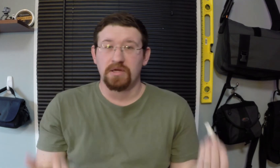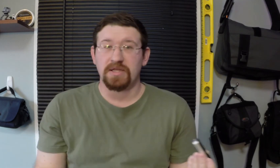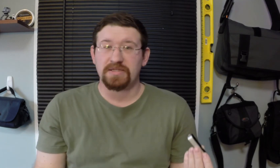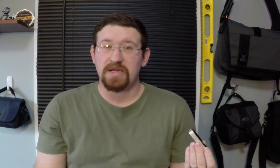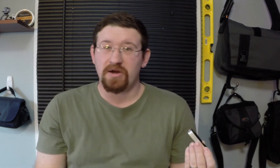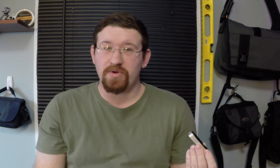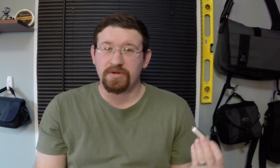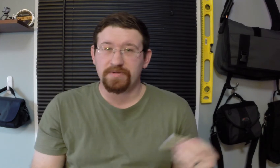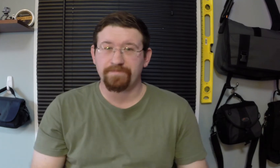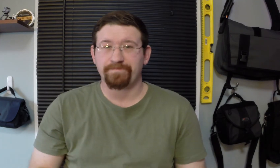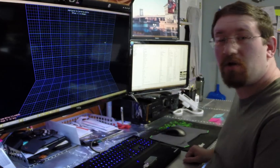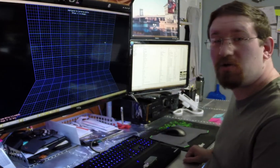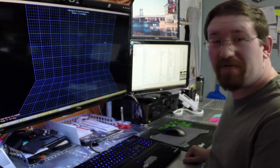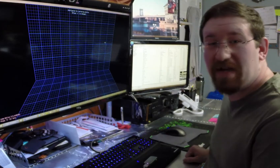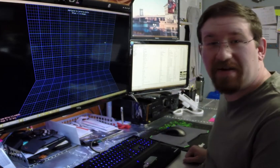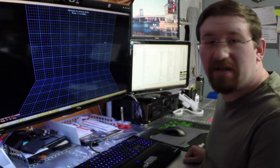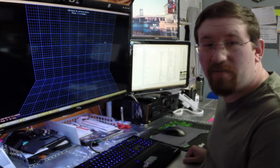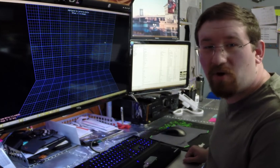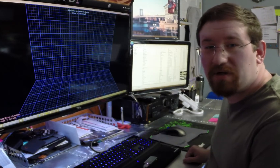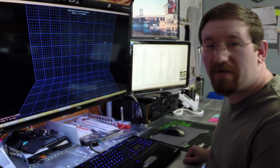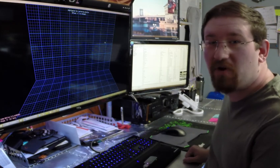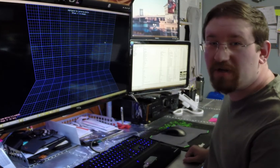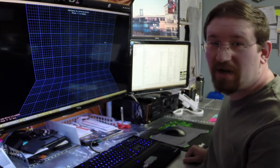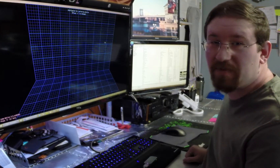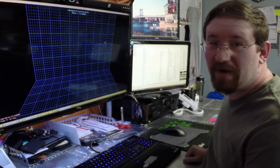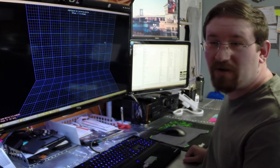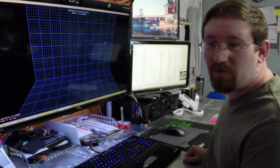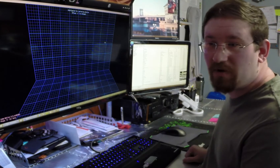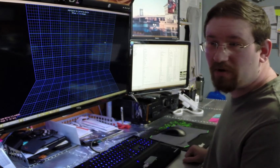Let's see how it works. So I've taken the leap motion and I've hooked it up to my computer.